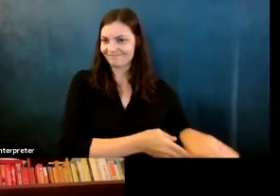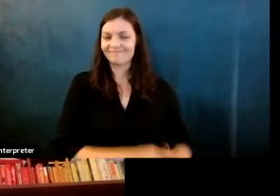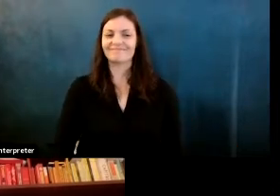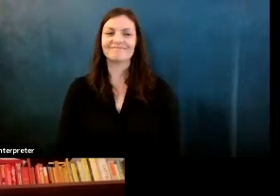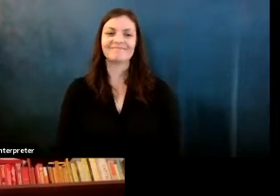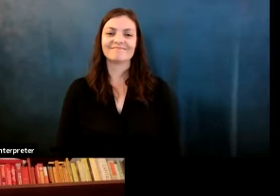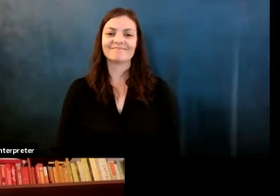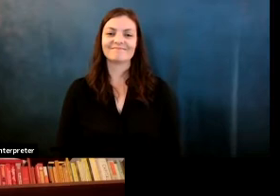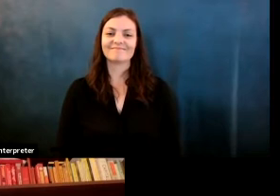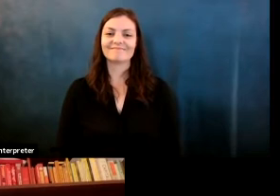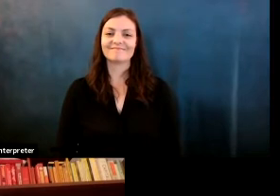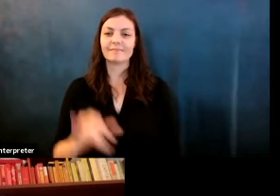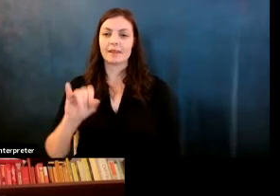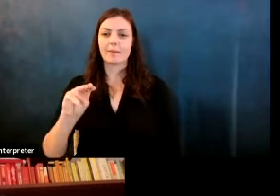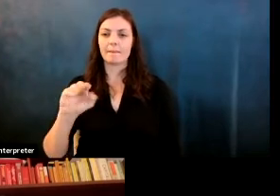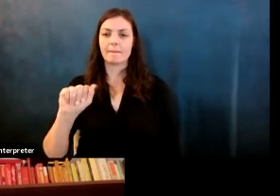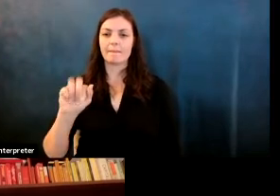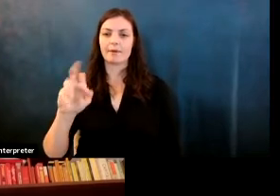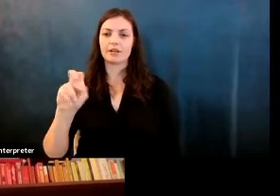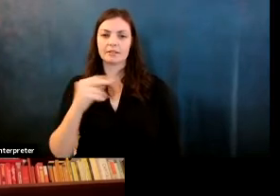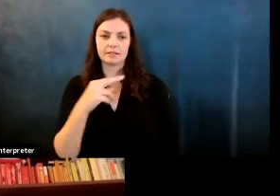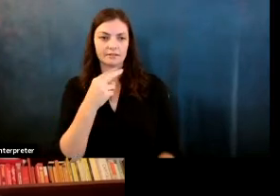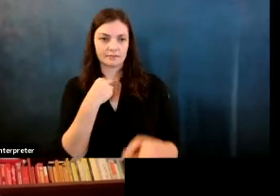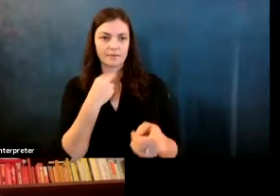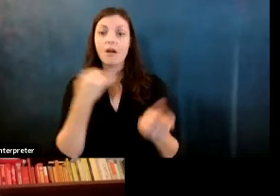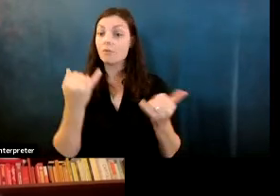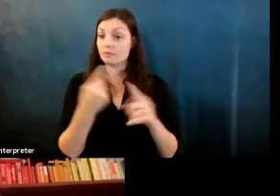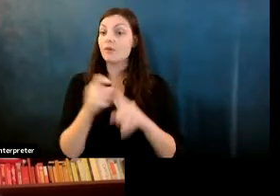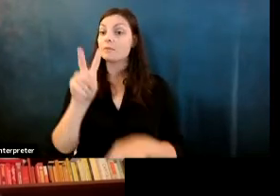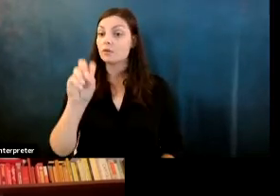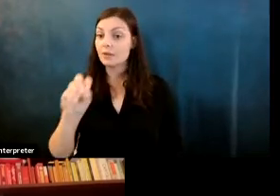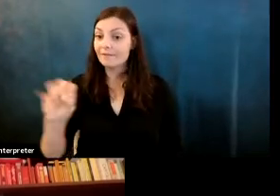Martin Wattenberg: So let's start with a piece of conceptual art oh it's from 2015 actually not 2005.